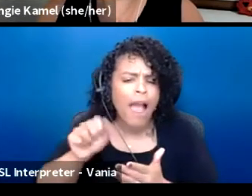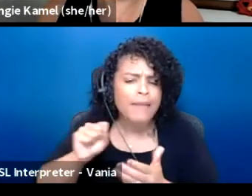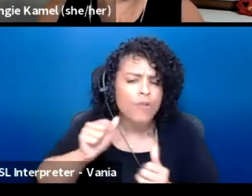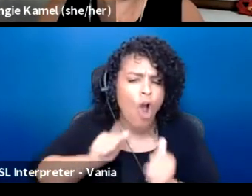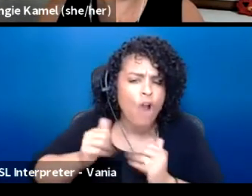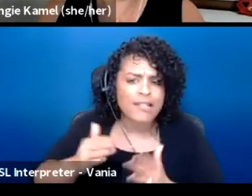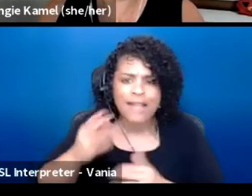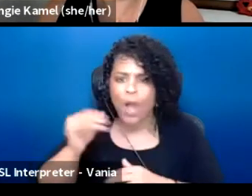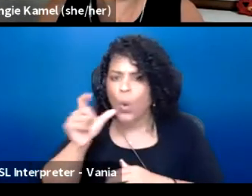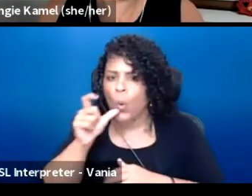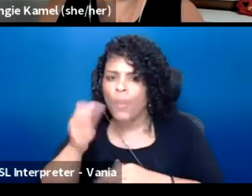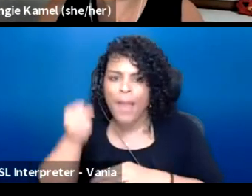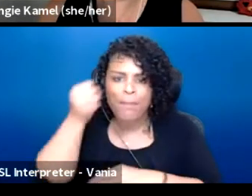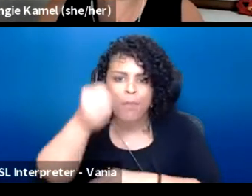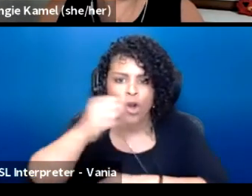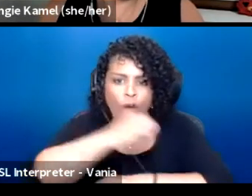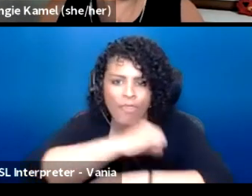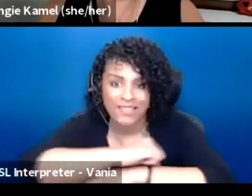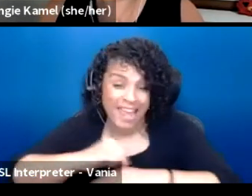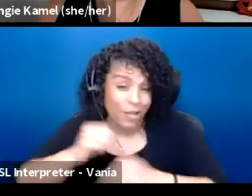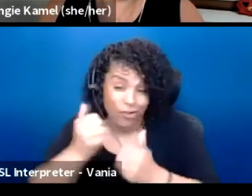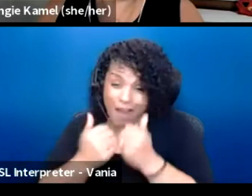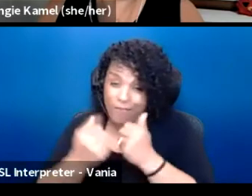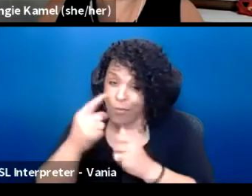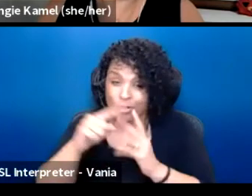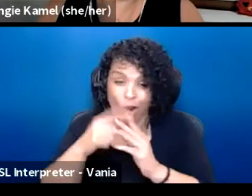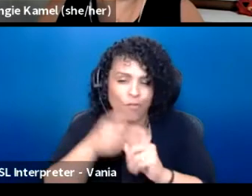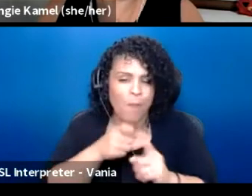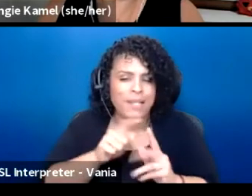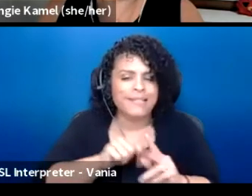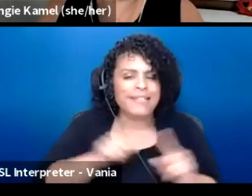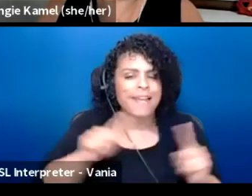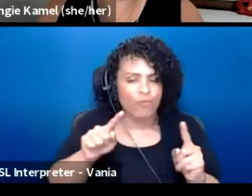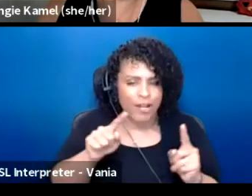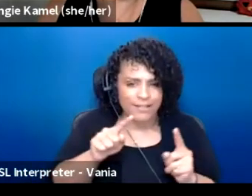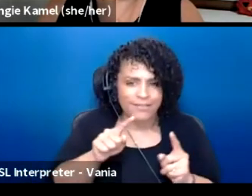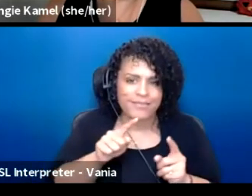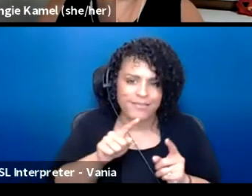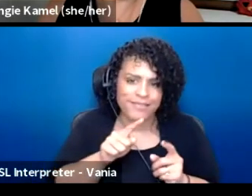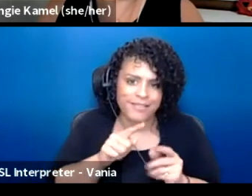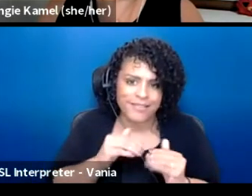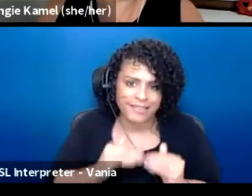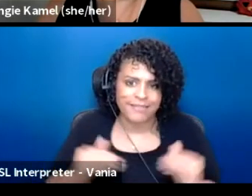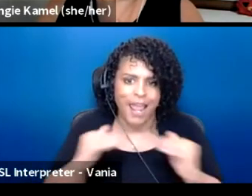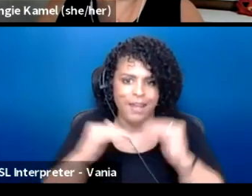And of course everyone's starting from a different place. So the goal was to first, just help people move more towards being that.